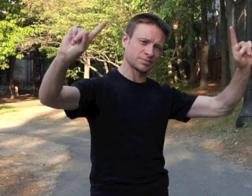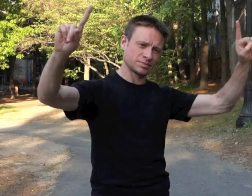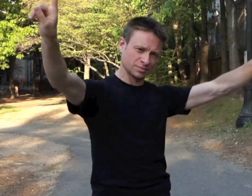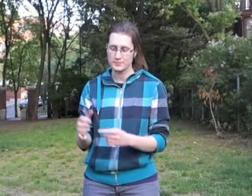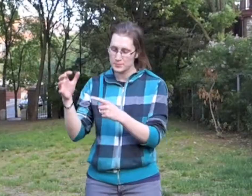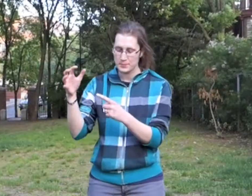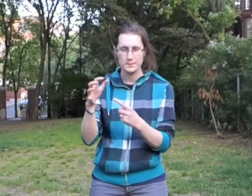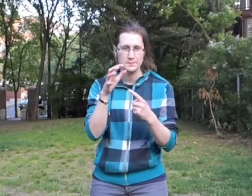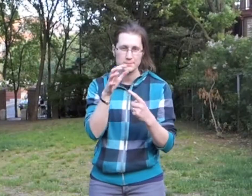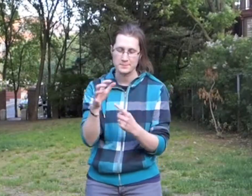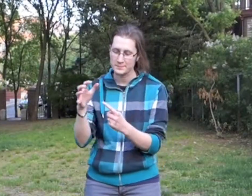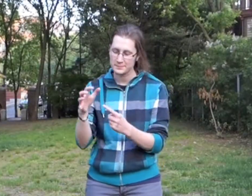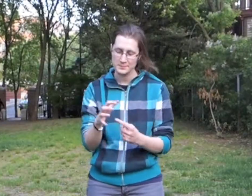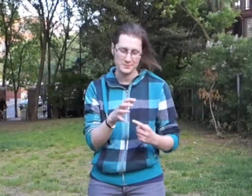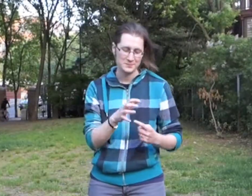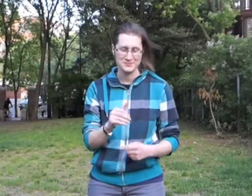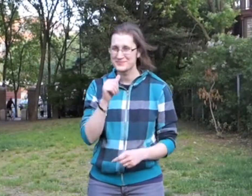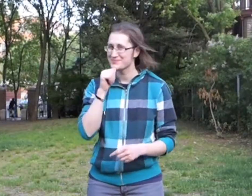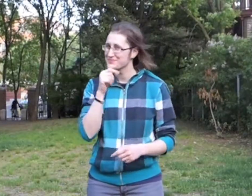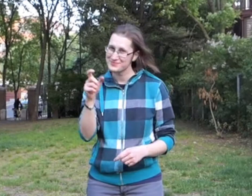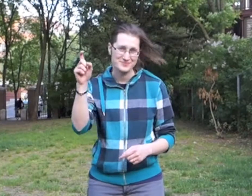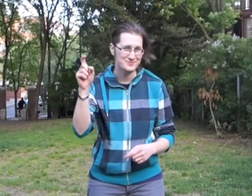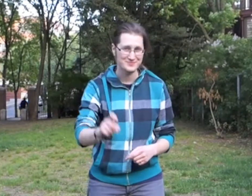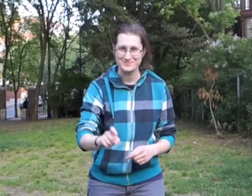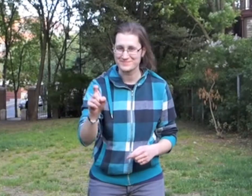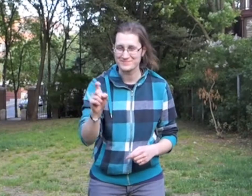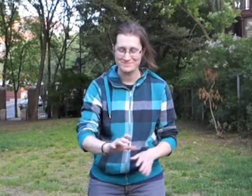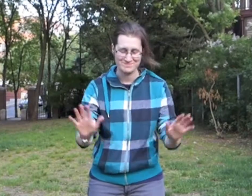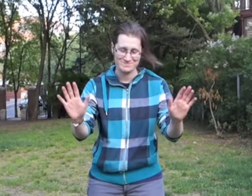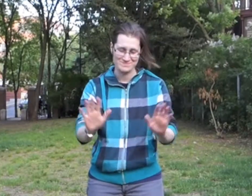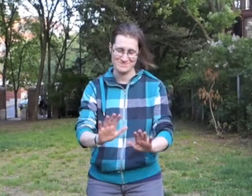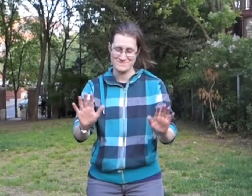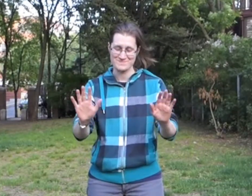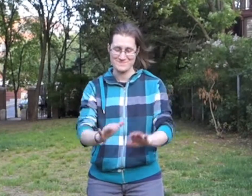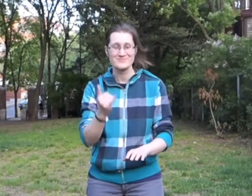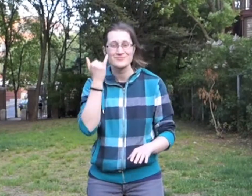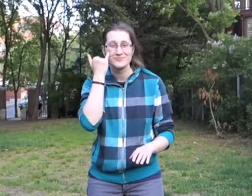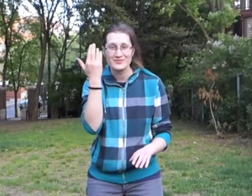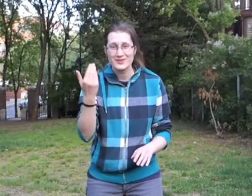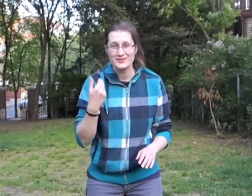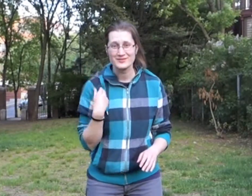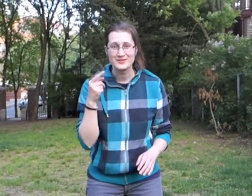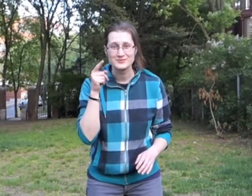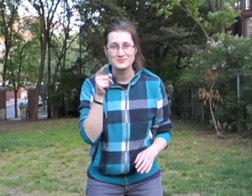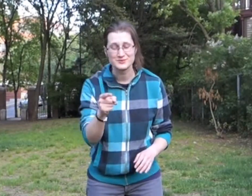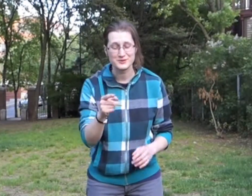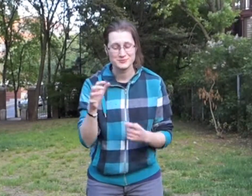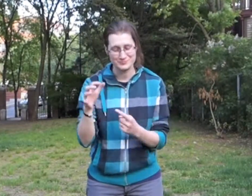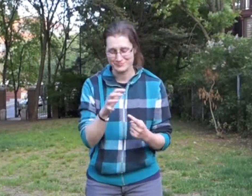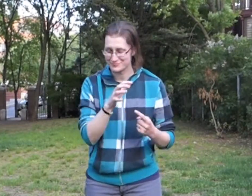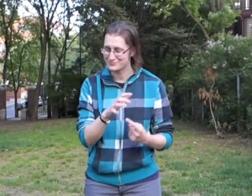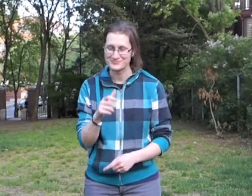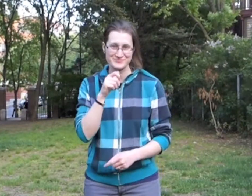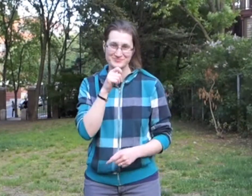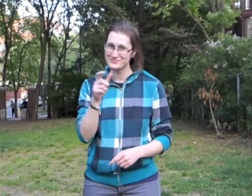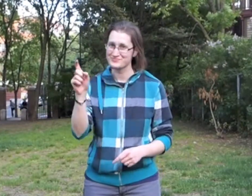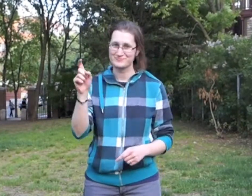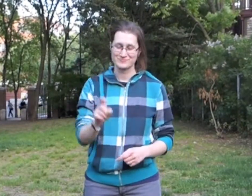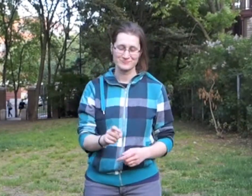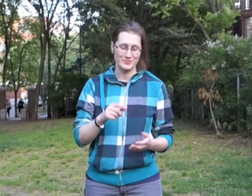Down I don't need a parachute, baby if I've got you Baby if I've got you, I don't need a parachute